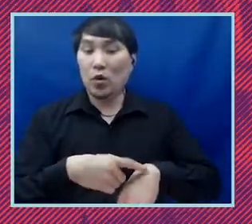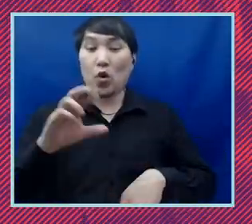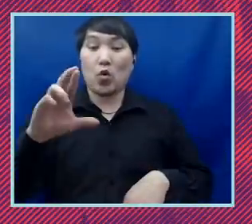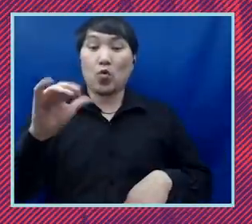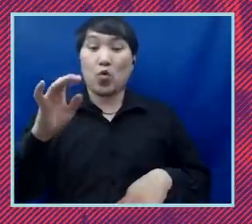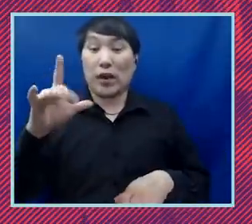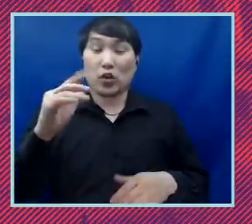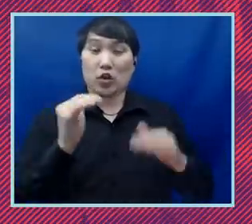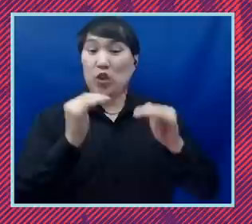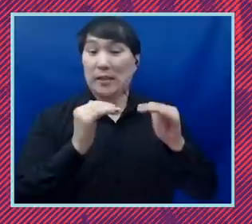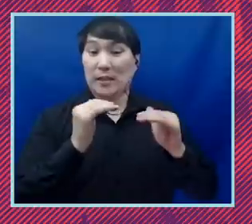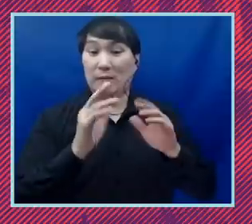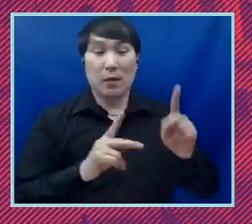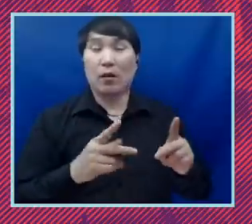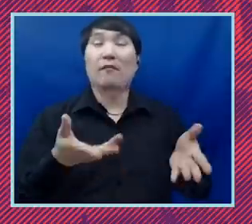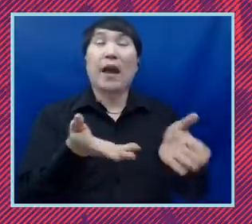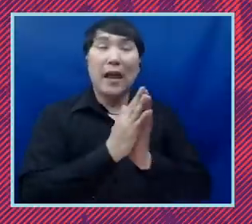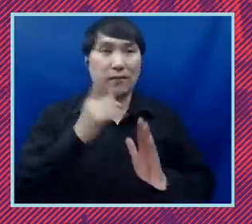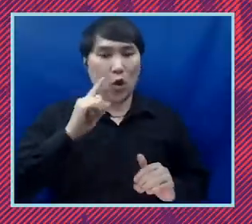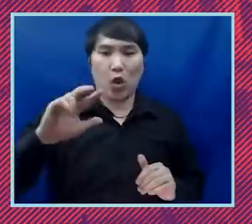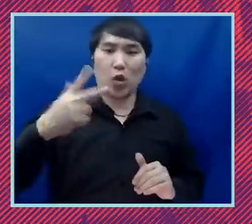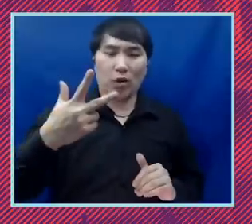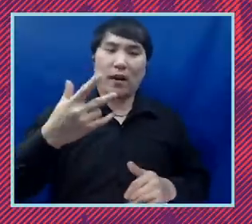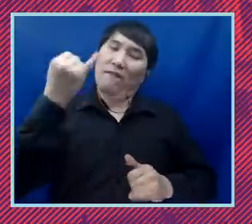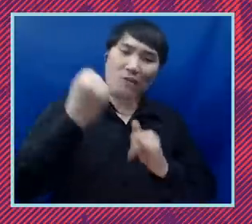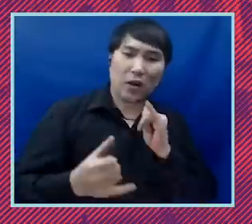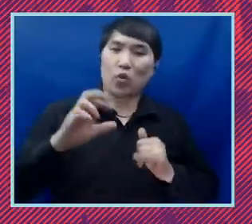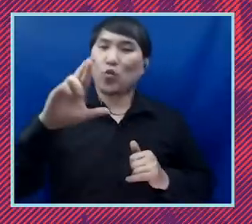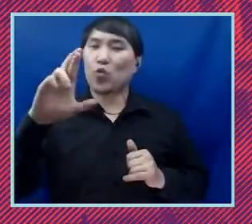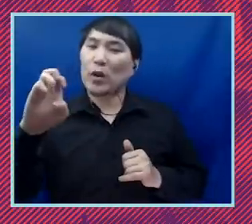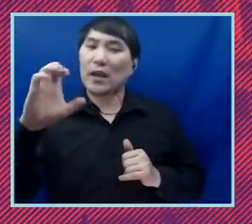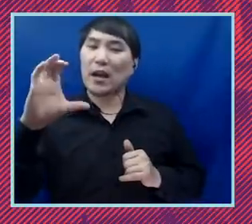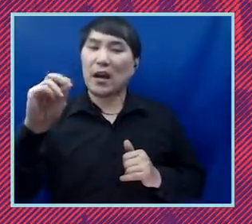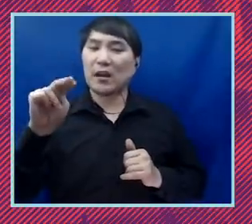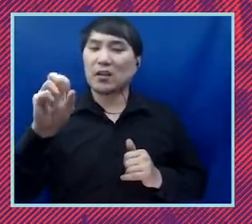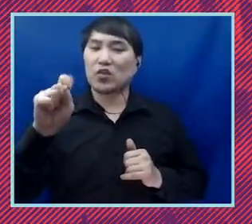for a third and final reconstruction to act to kind of address historic and systemic racism